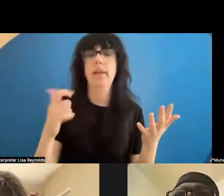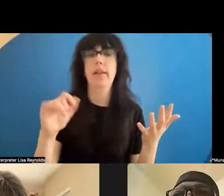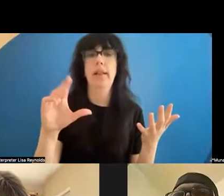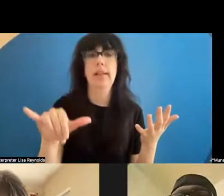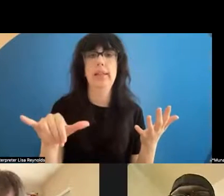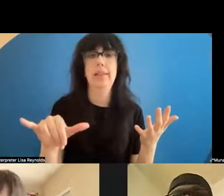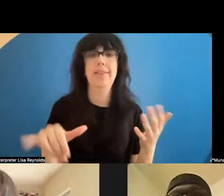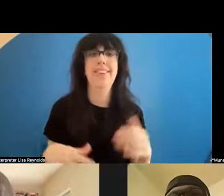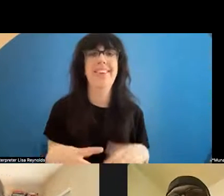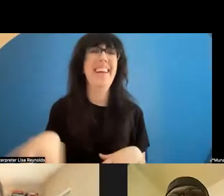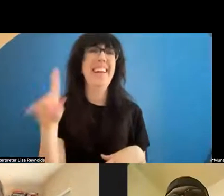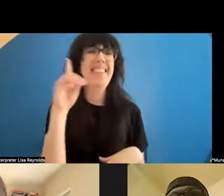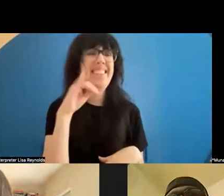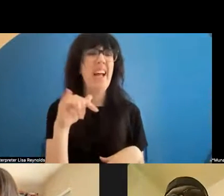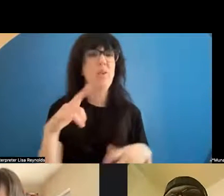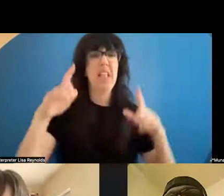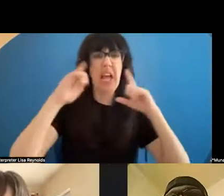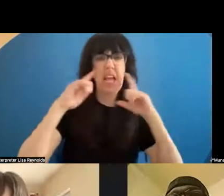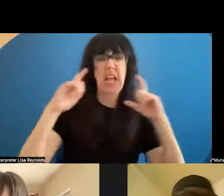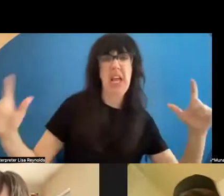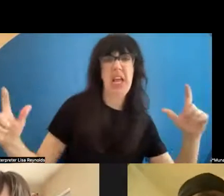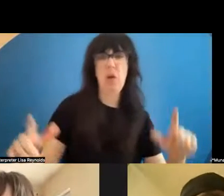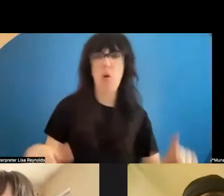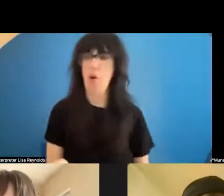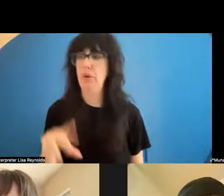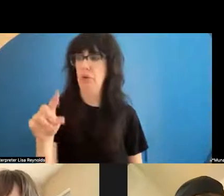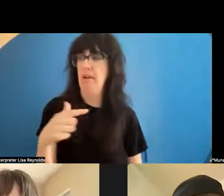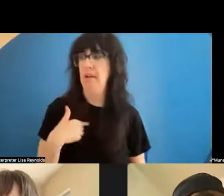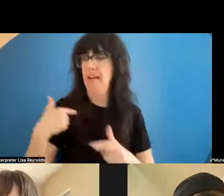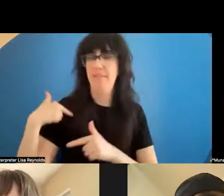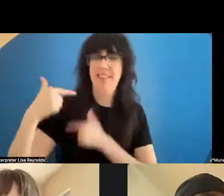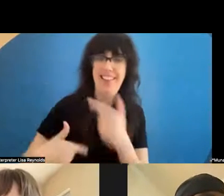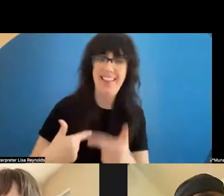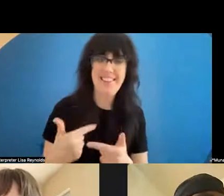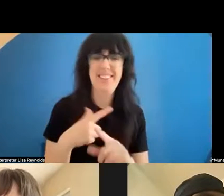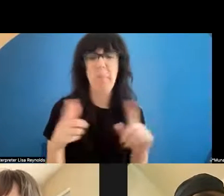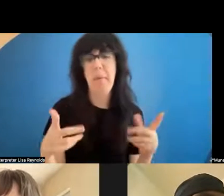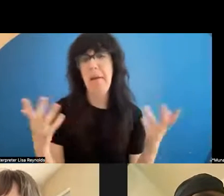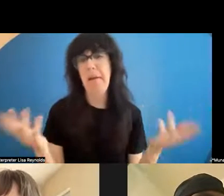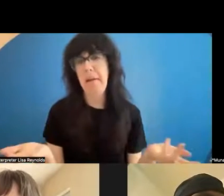, you know, well, I have a legacy ! But I also was like